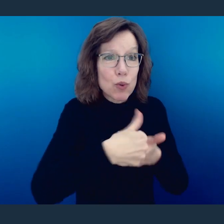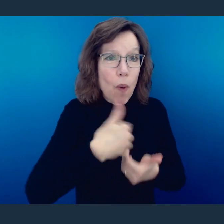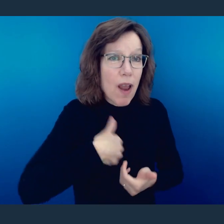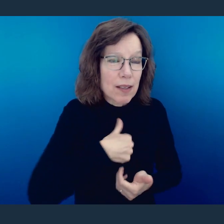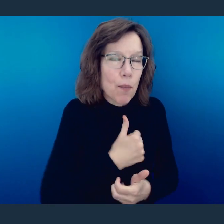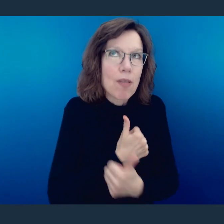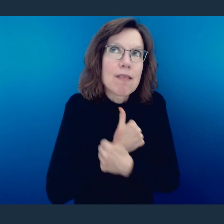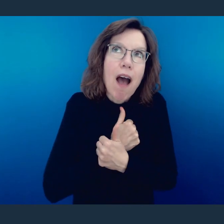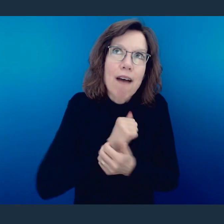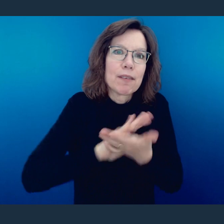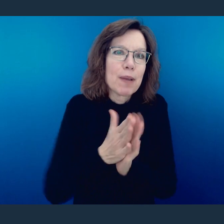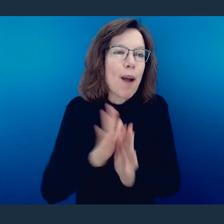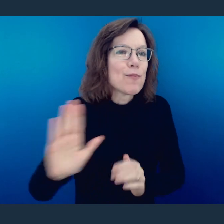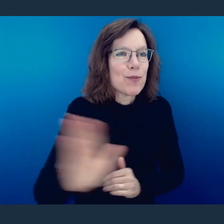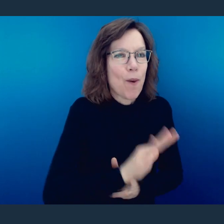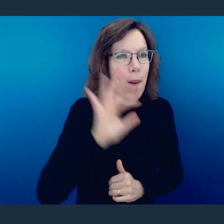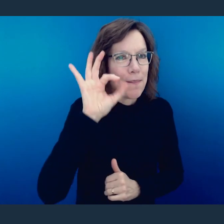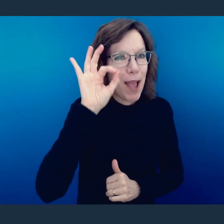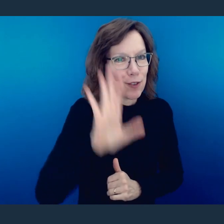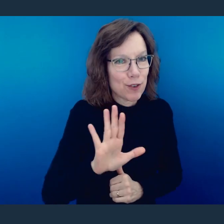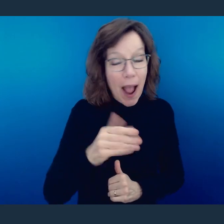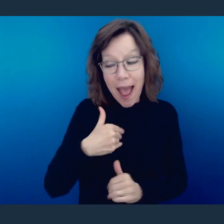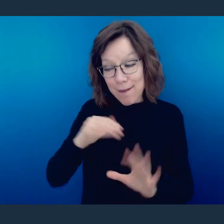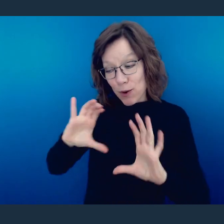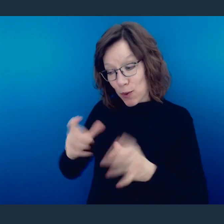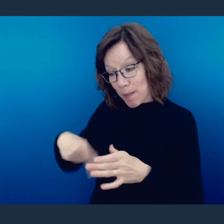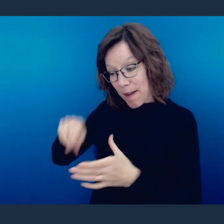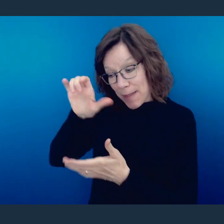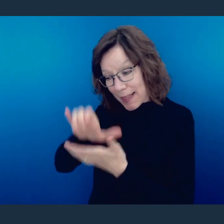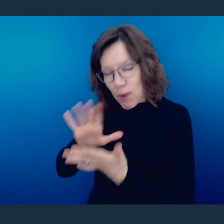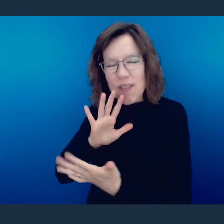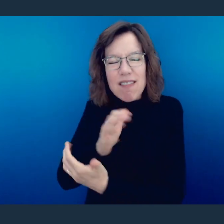I would love to be your pastor, and I have a family of believers here who would love